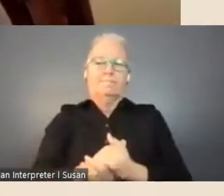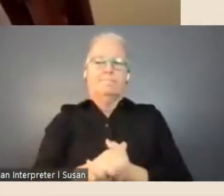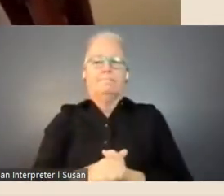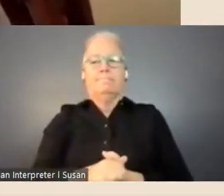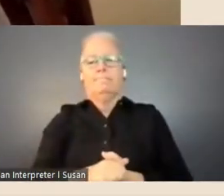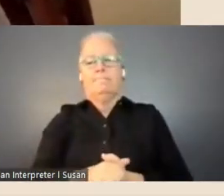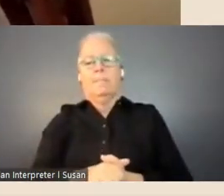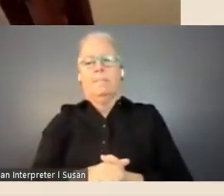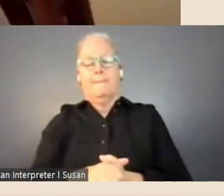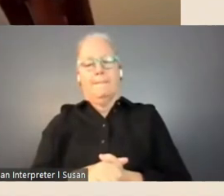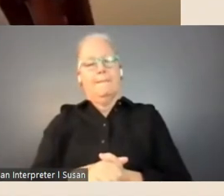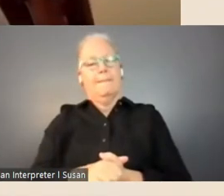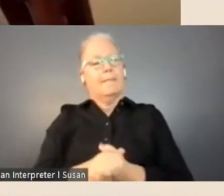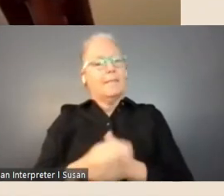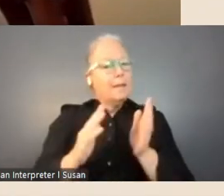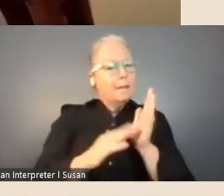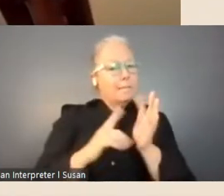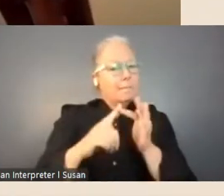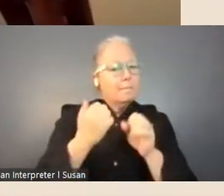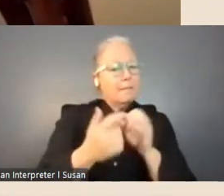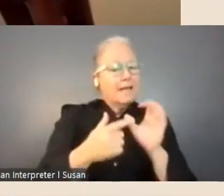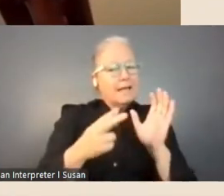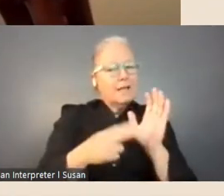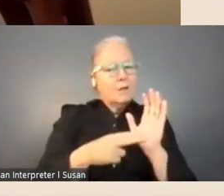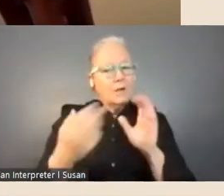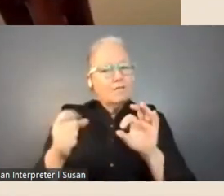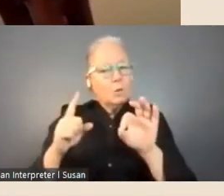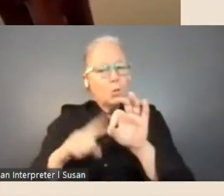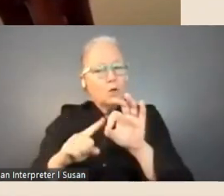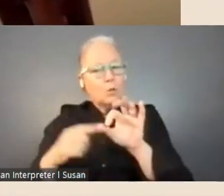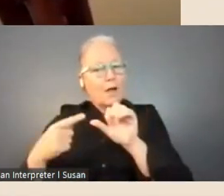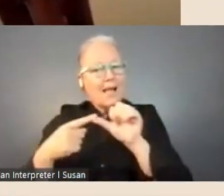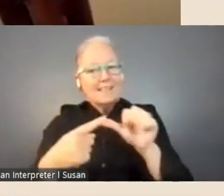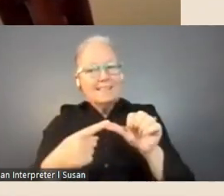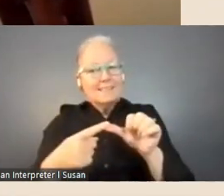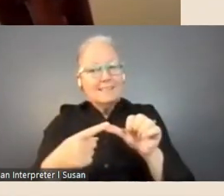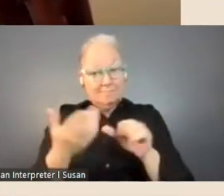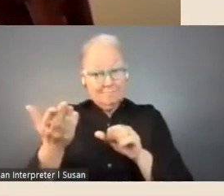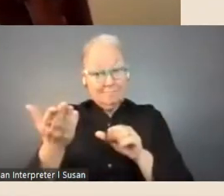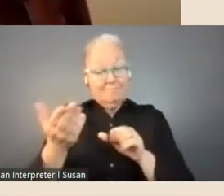Did Megan have a question or an answer? Sorry i've just seen a note...Megan over to you!